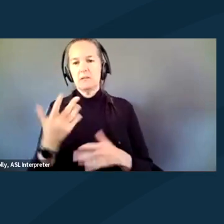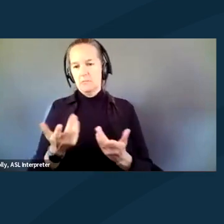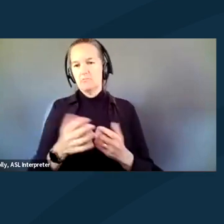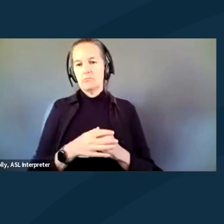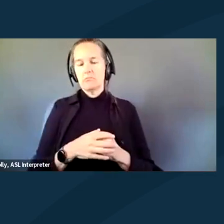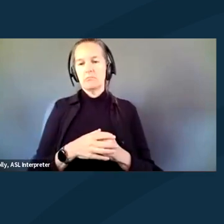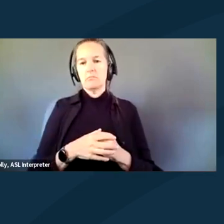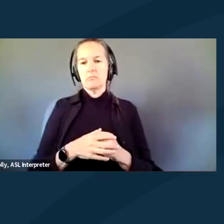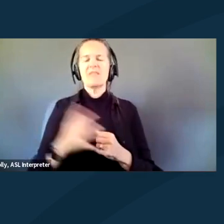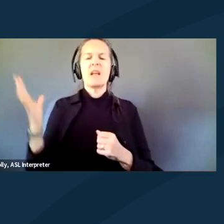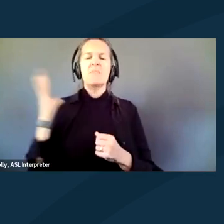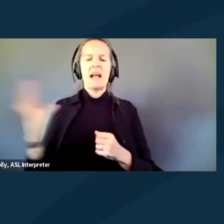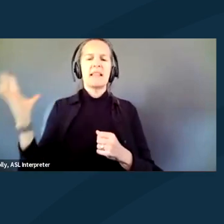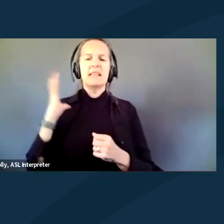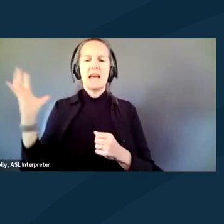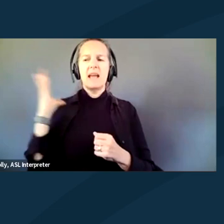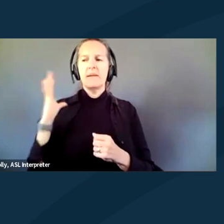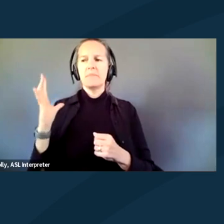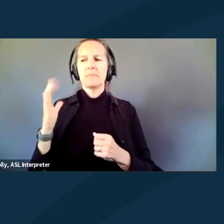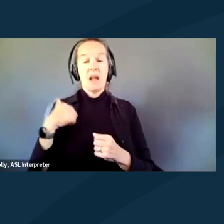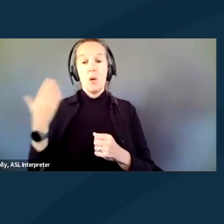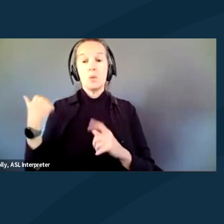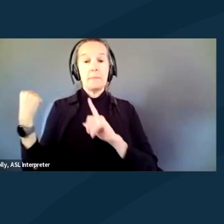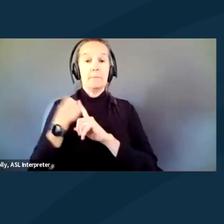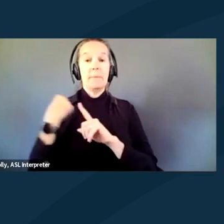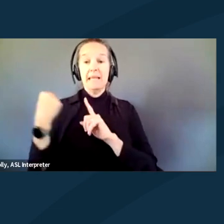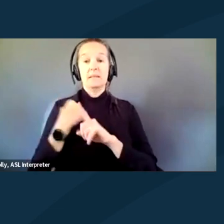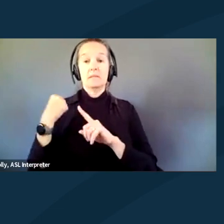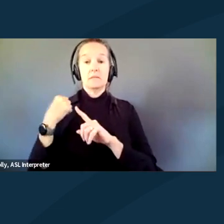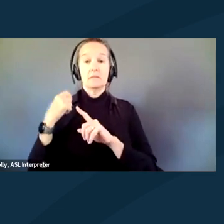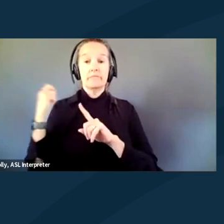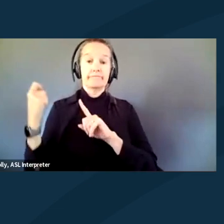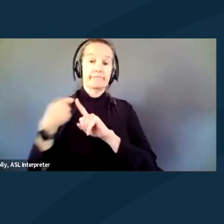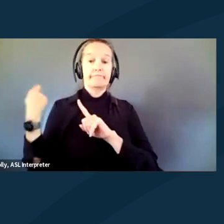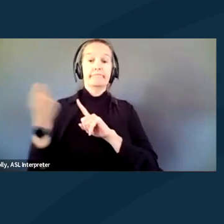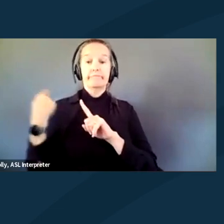Back in the day, I used to get beaten all the time by the police. And back in the day,